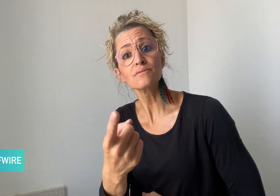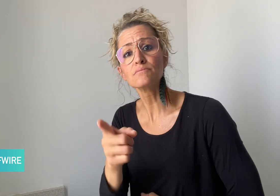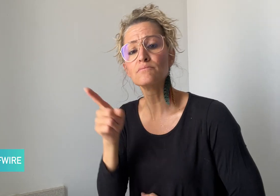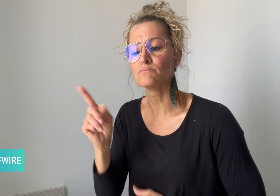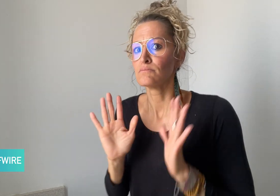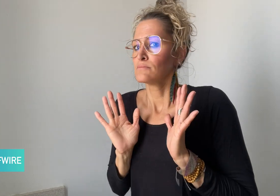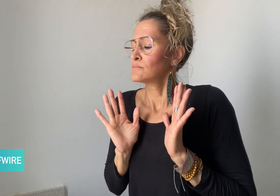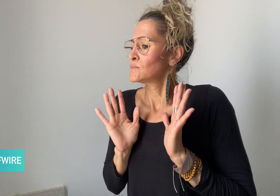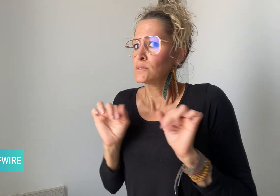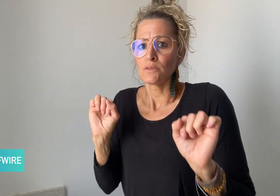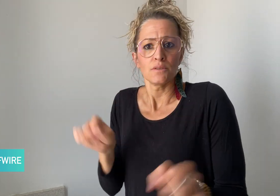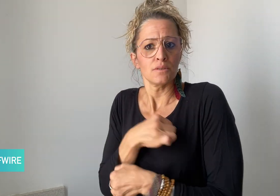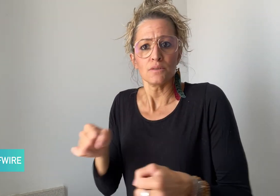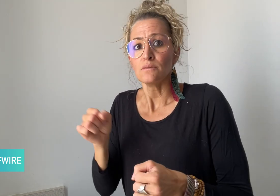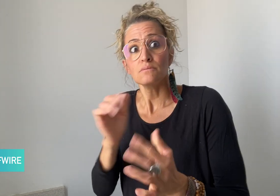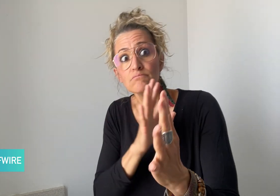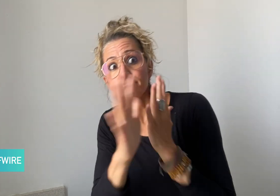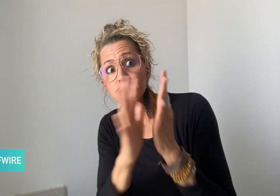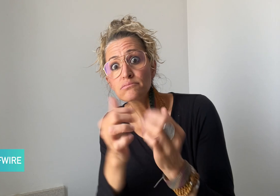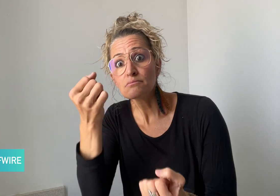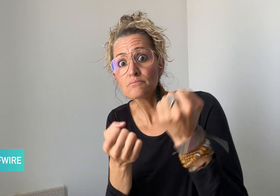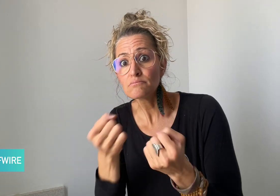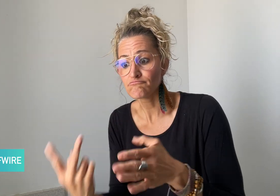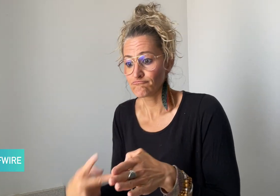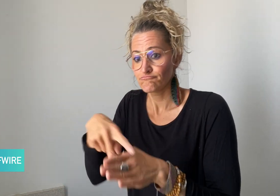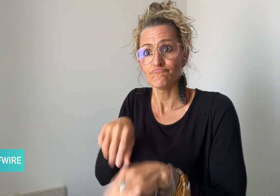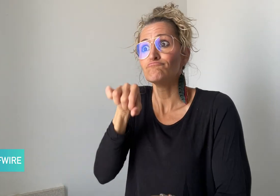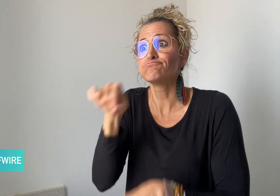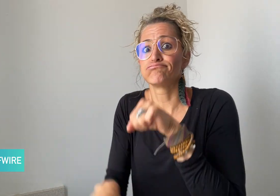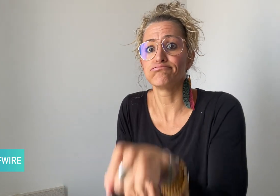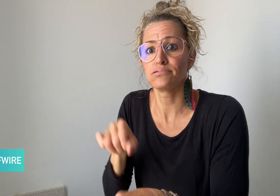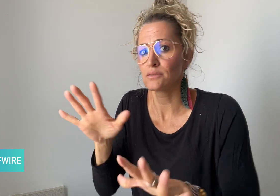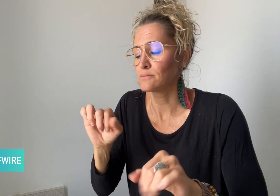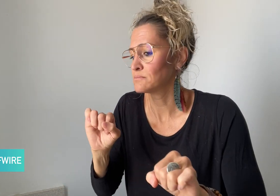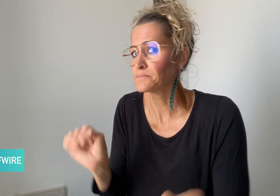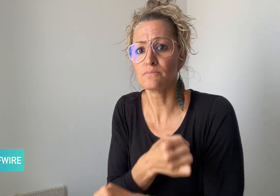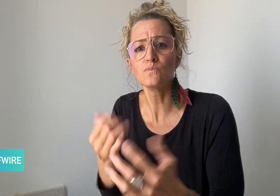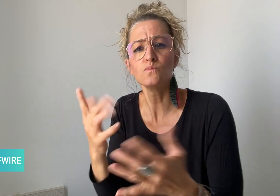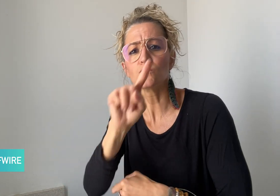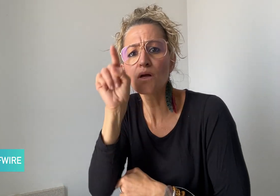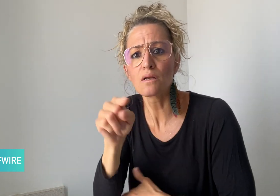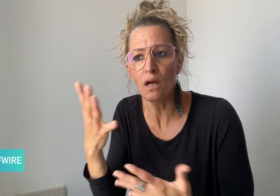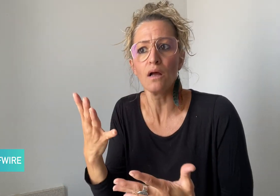often felt he was always getting himself into positions